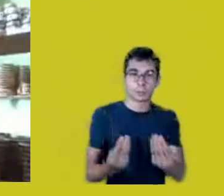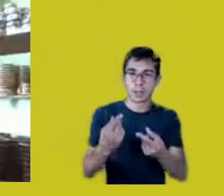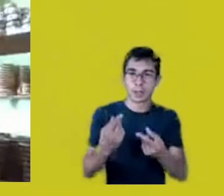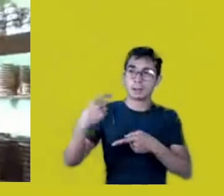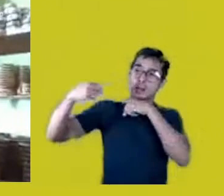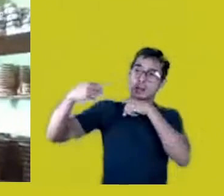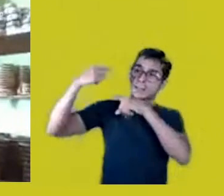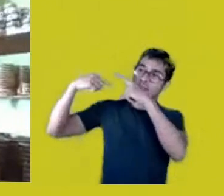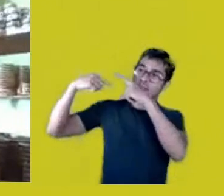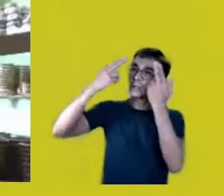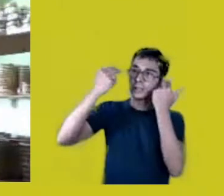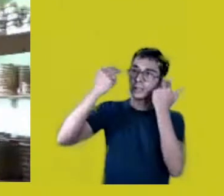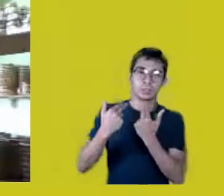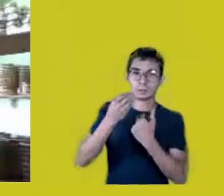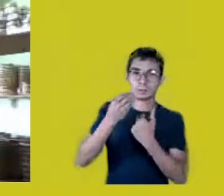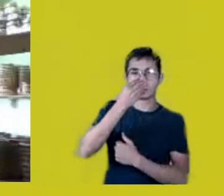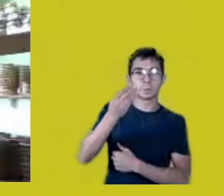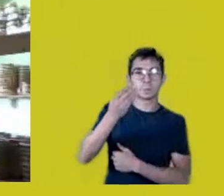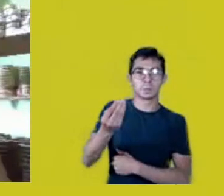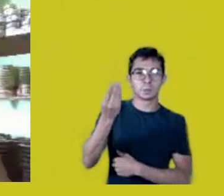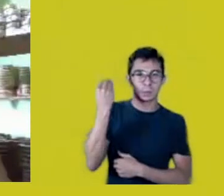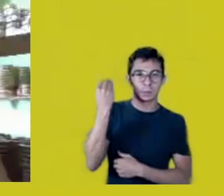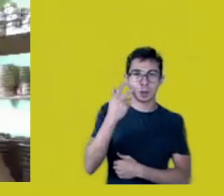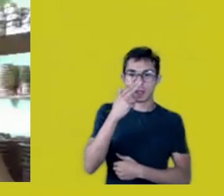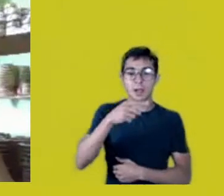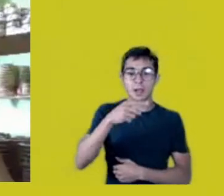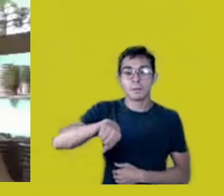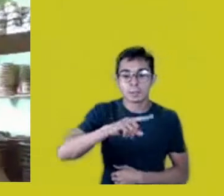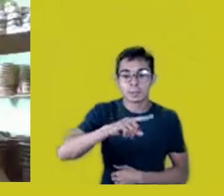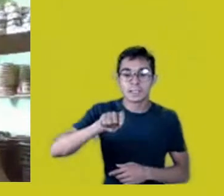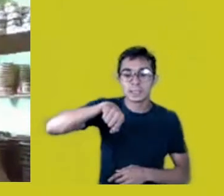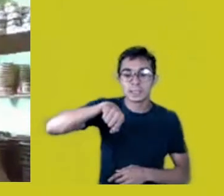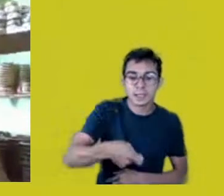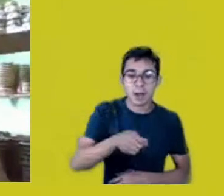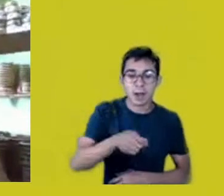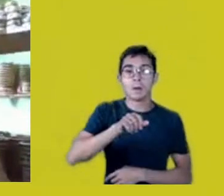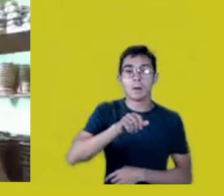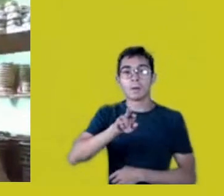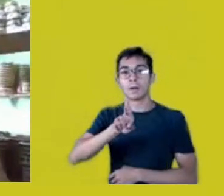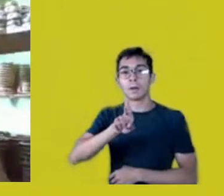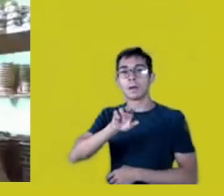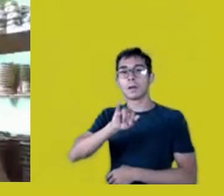and they were put in the condition of river dwellers.